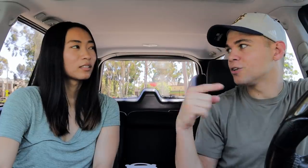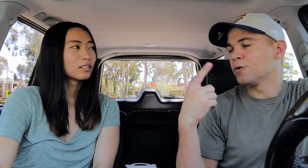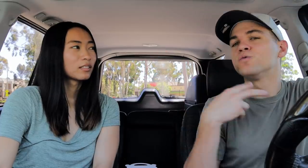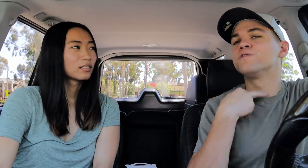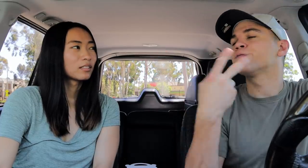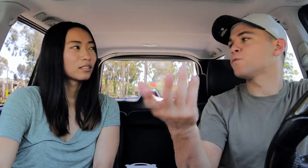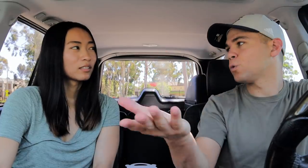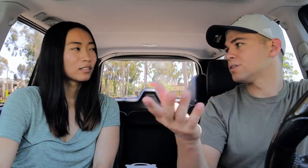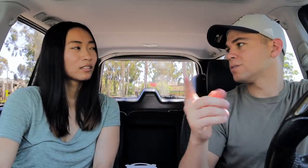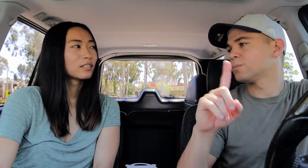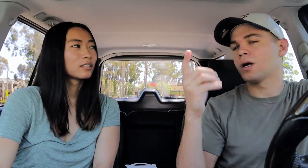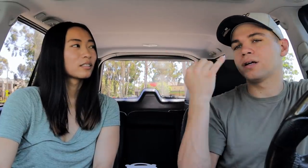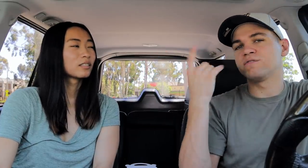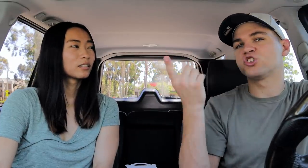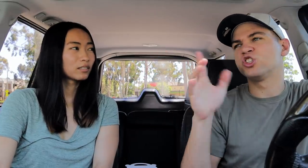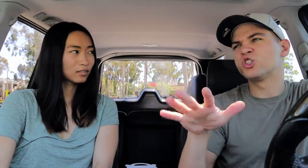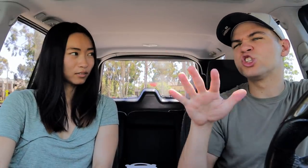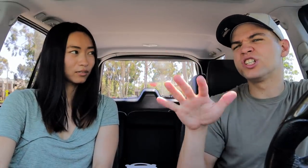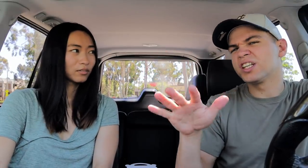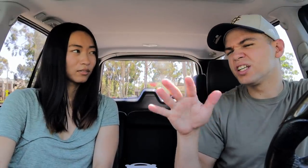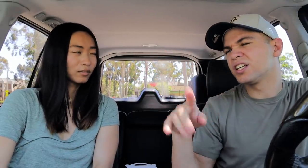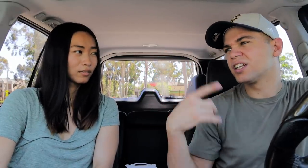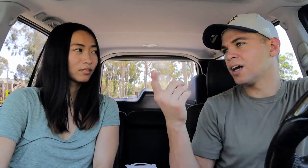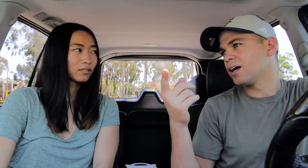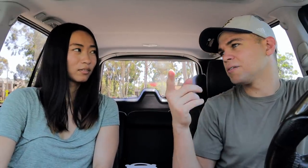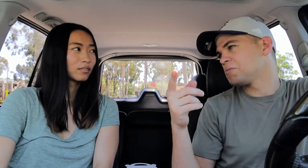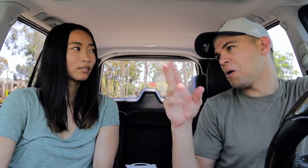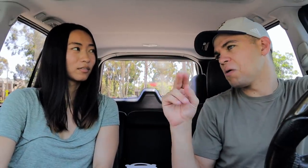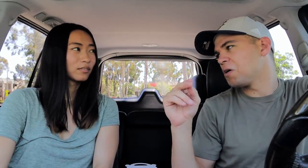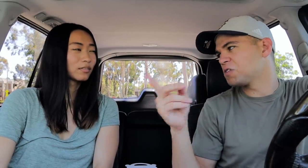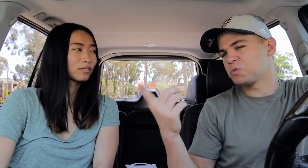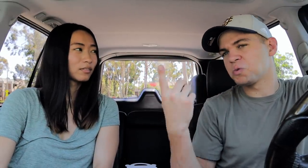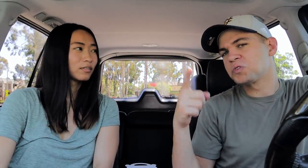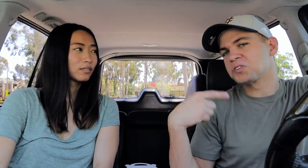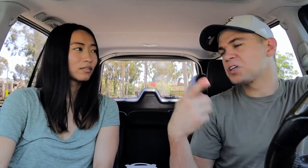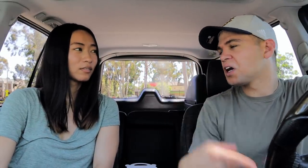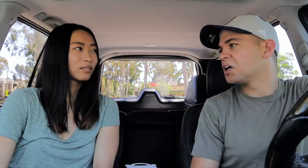then you use your voice. But if you're just chilling then no. You only sign